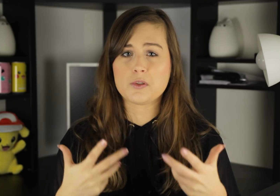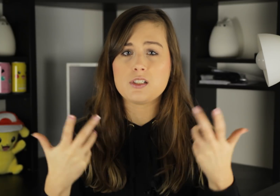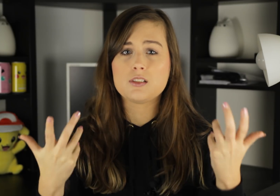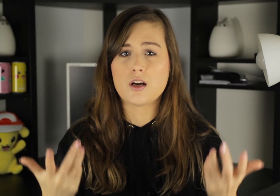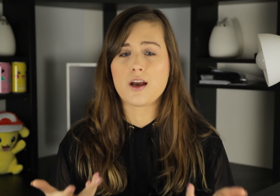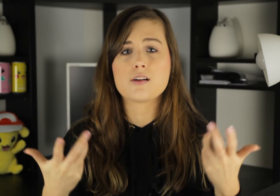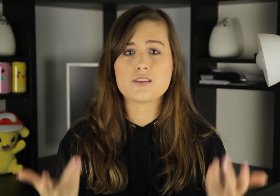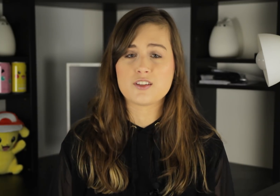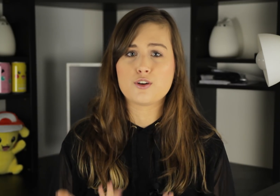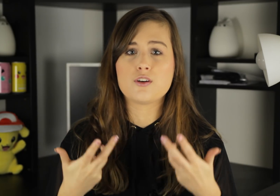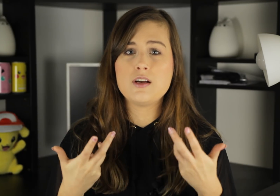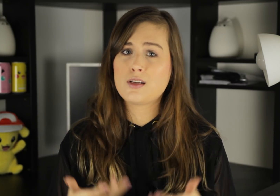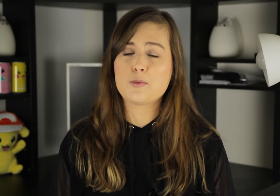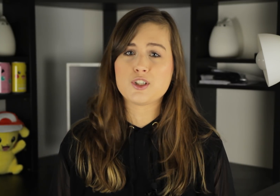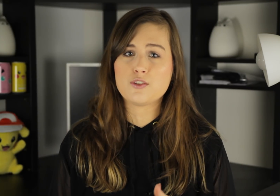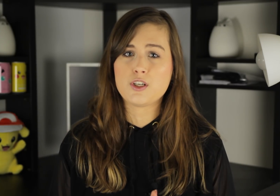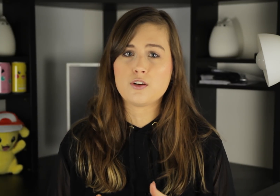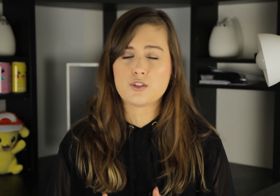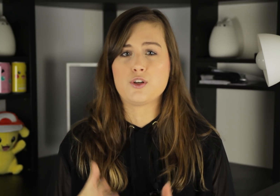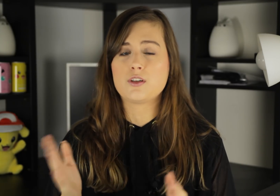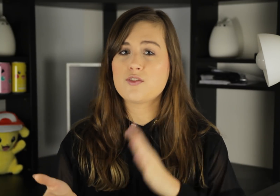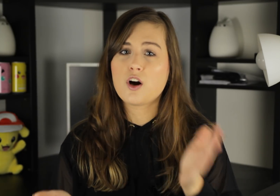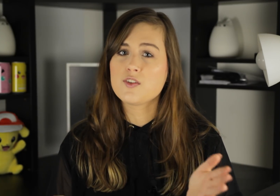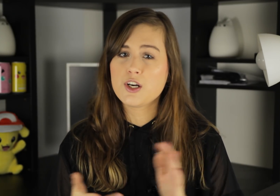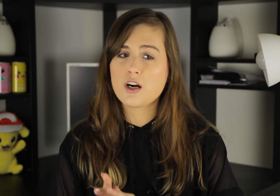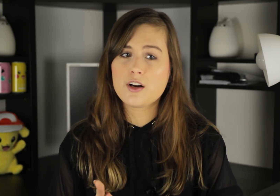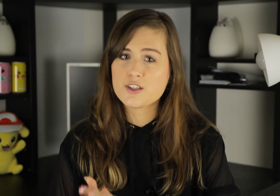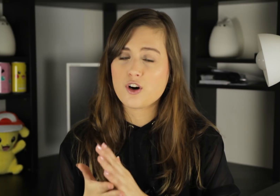please, again, consider captioning your videos for your deaf and hard-of-hearing audience,